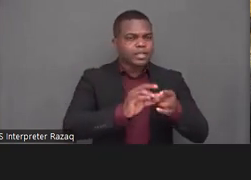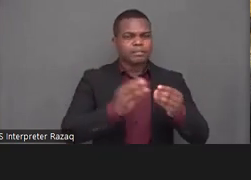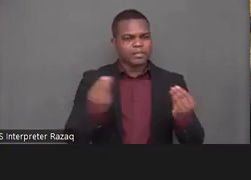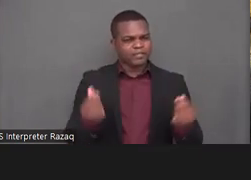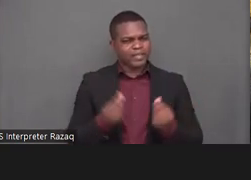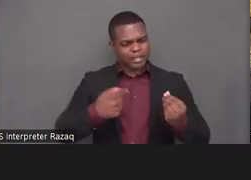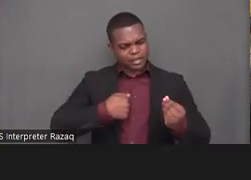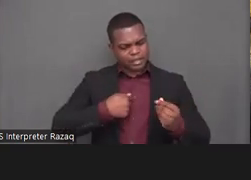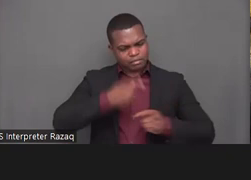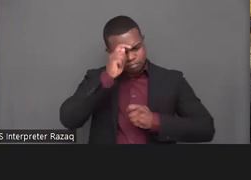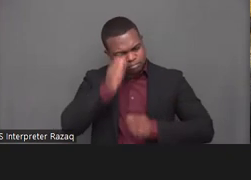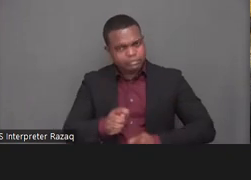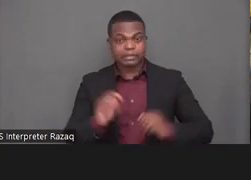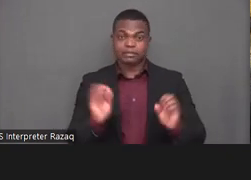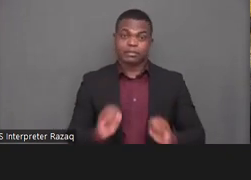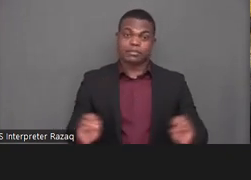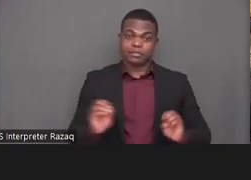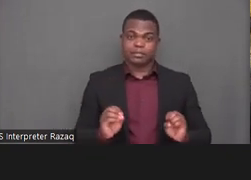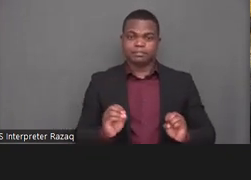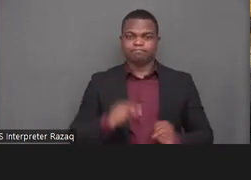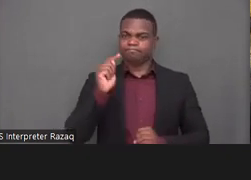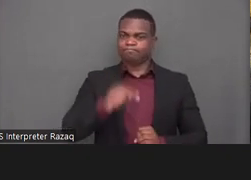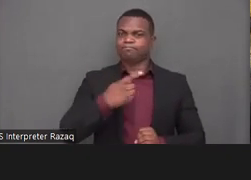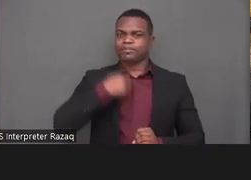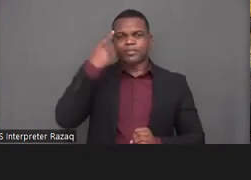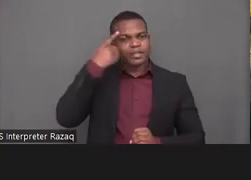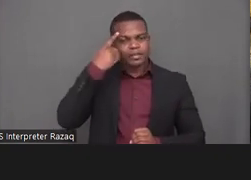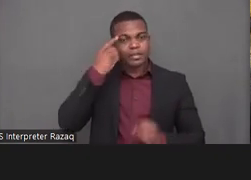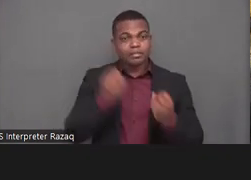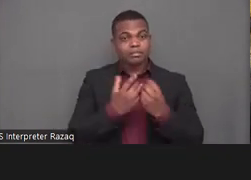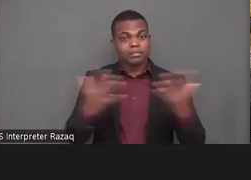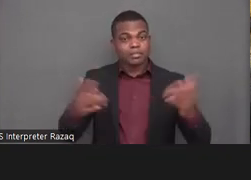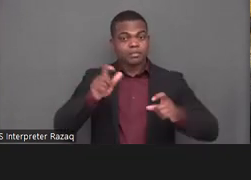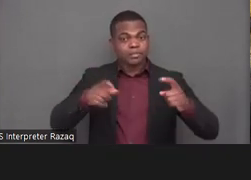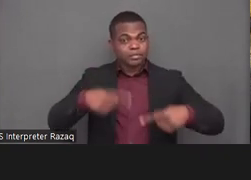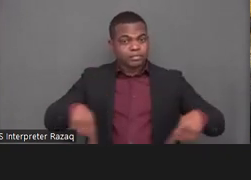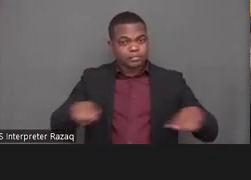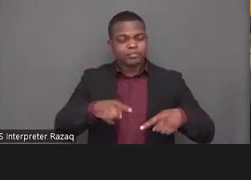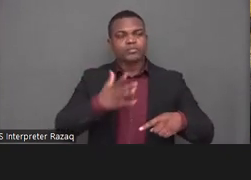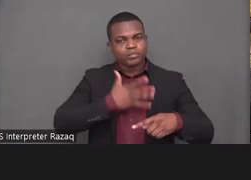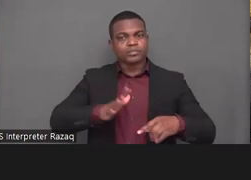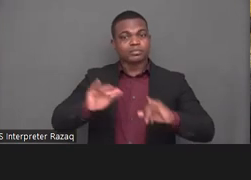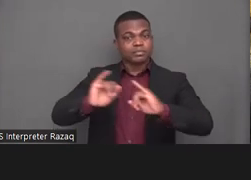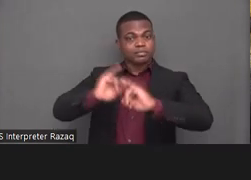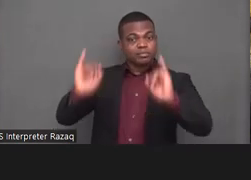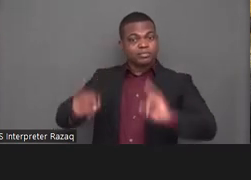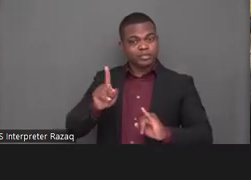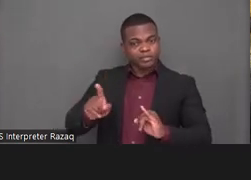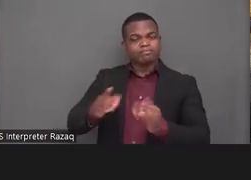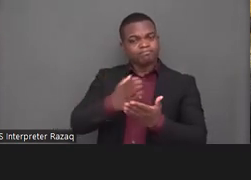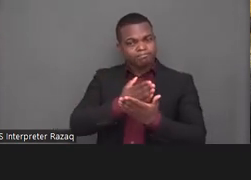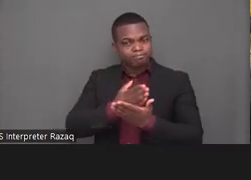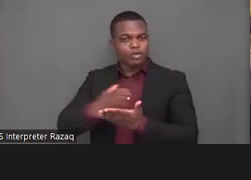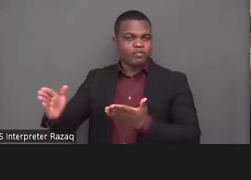exponentially especially when forced medication with harmful mind-altering drugs impairs cognition